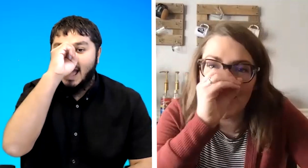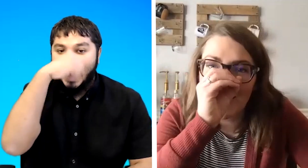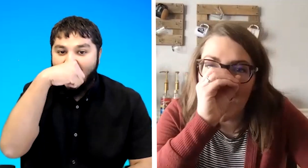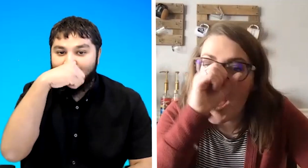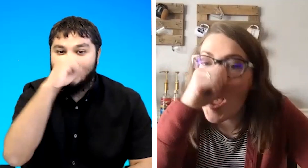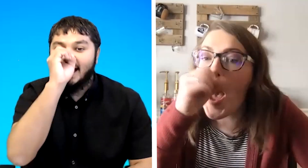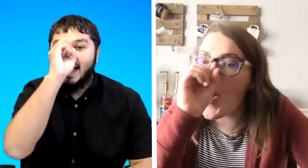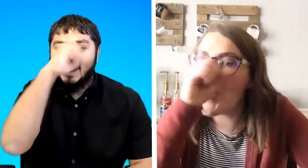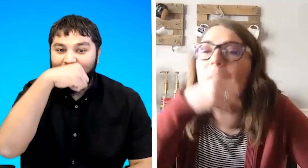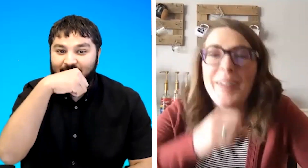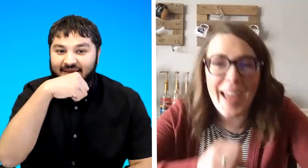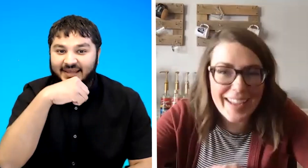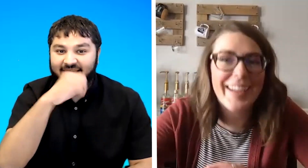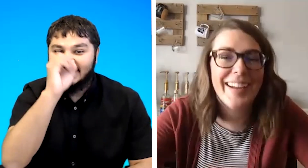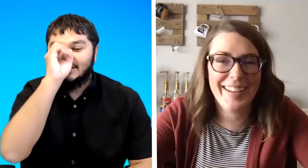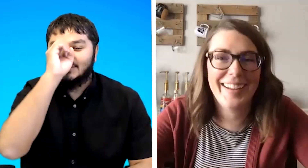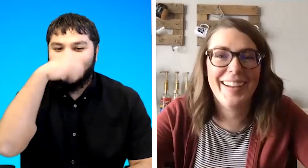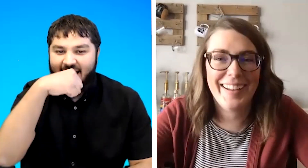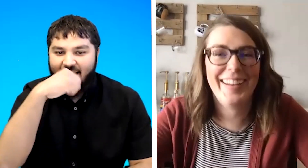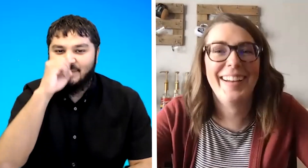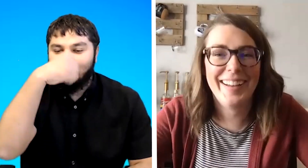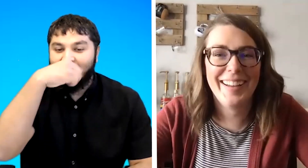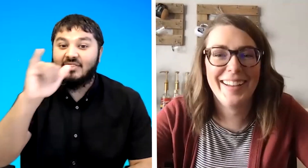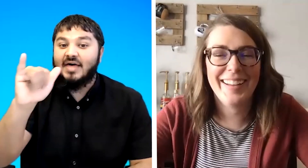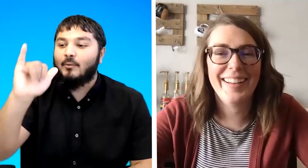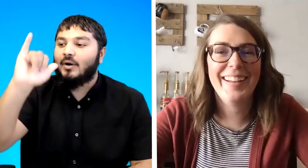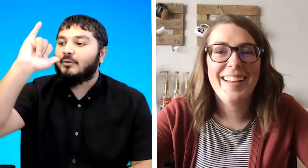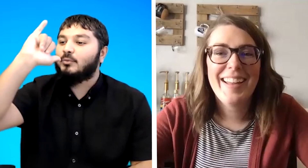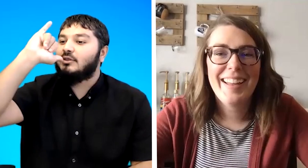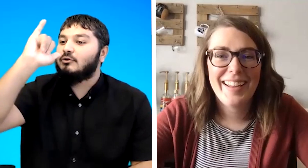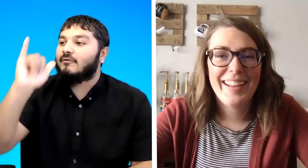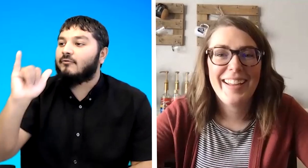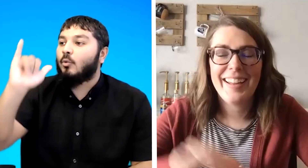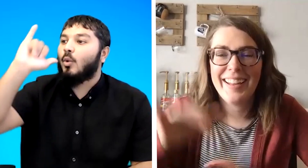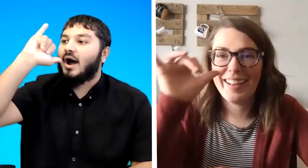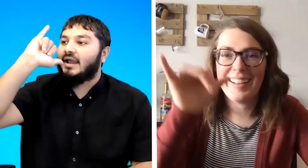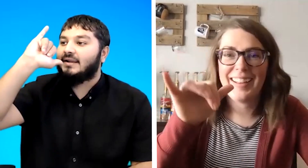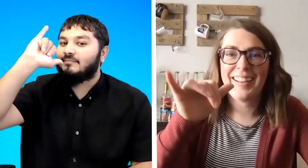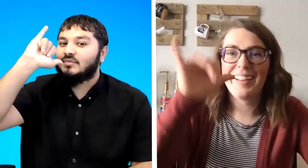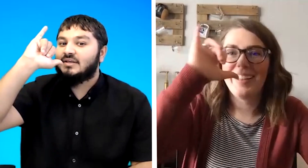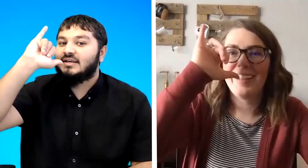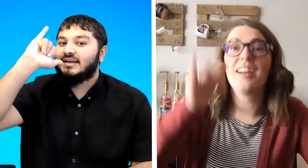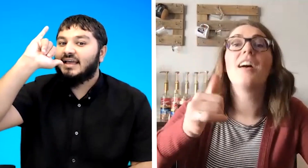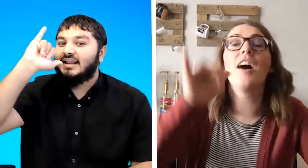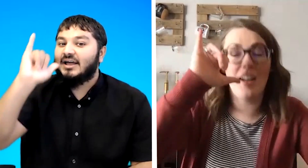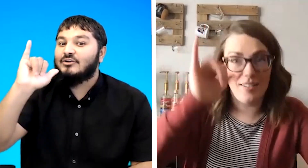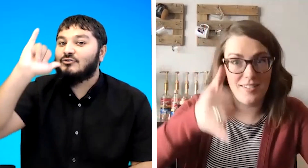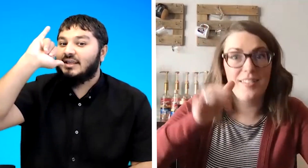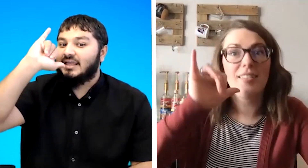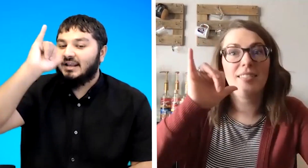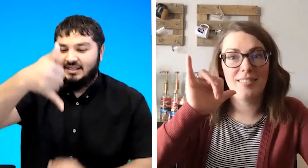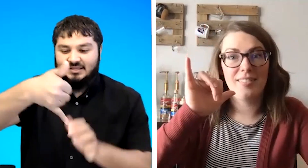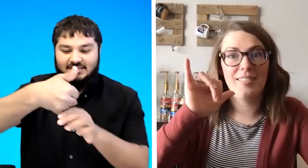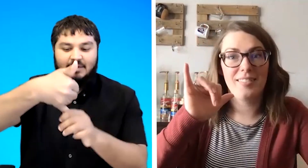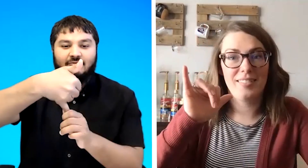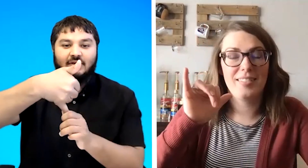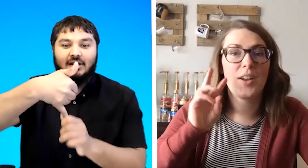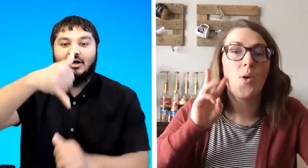have oh okay so haven't picked that one we use for wine okay drinking like the stem of the glass